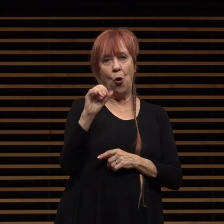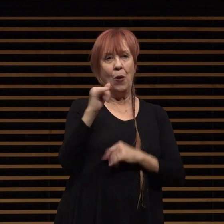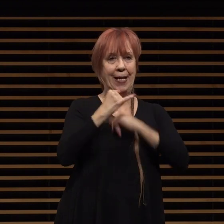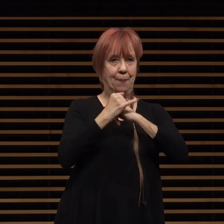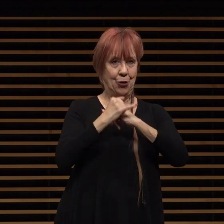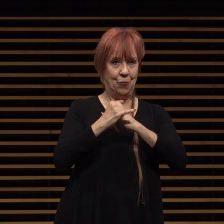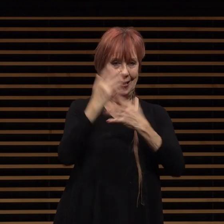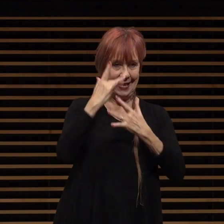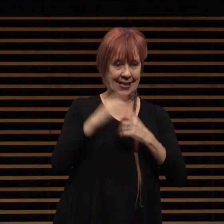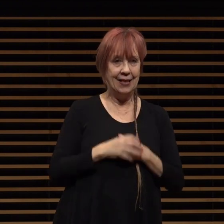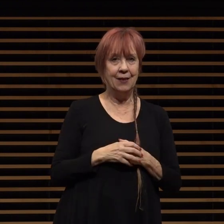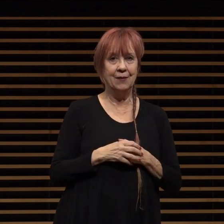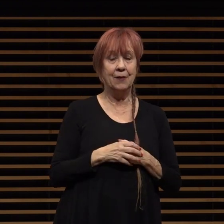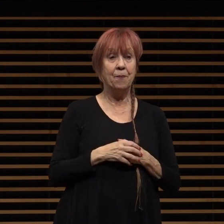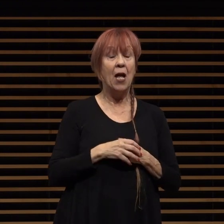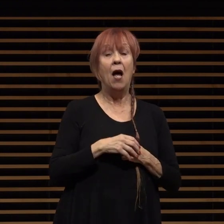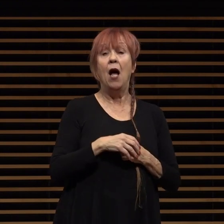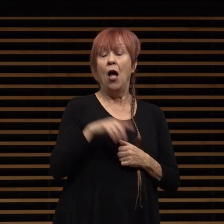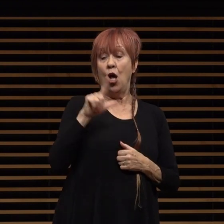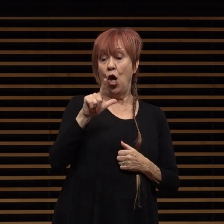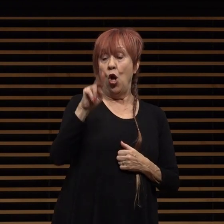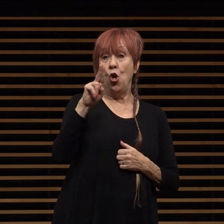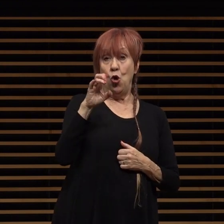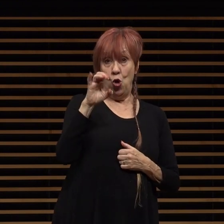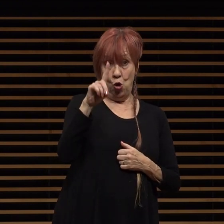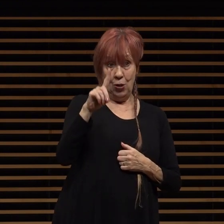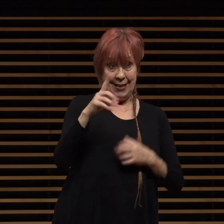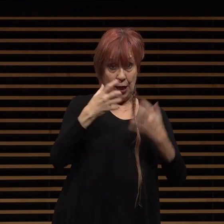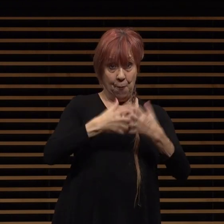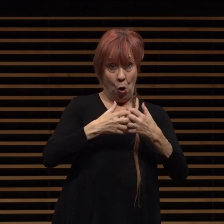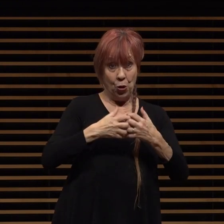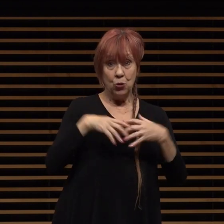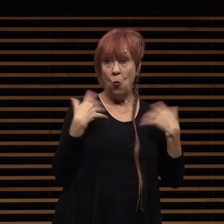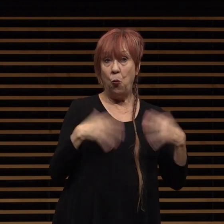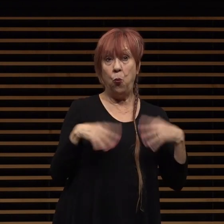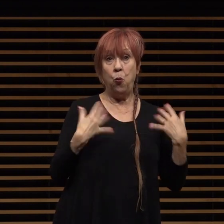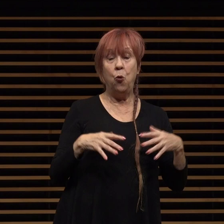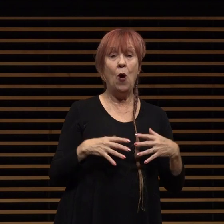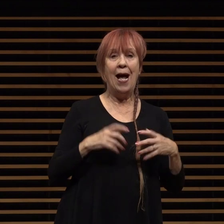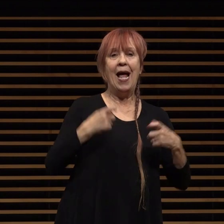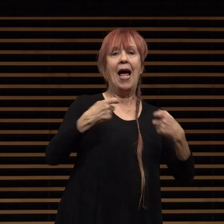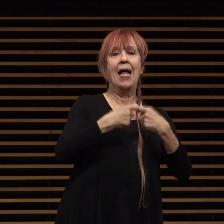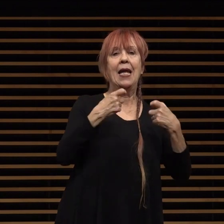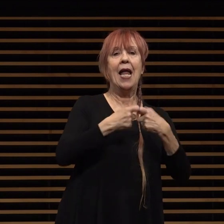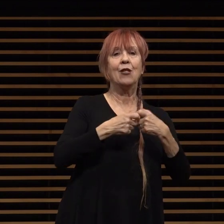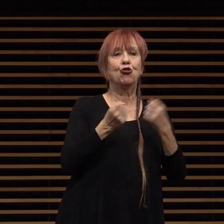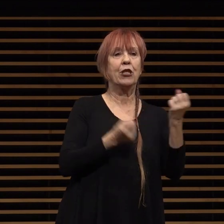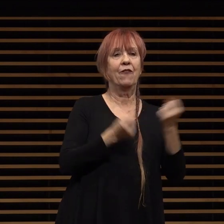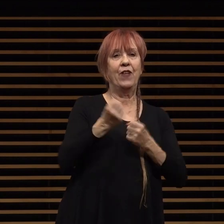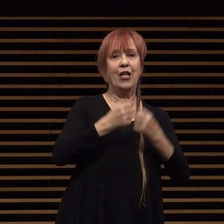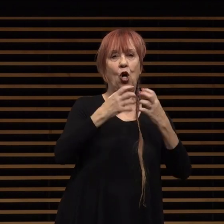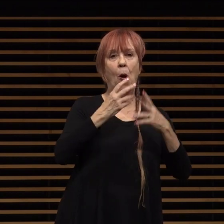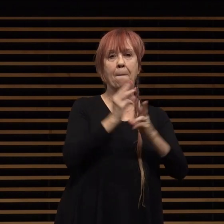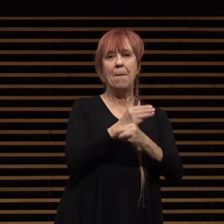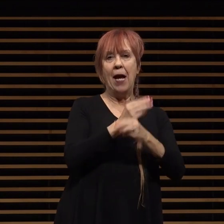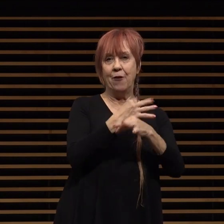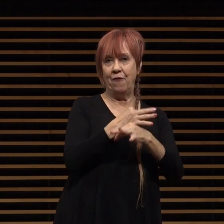arrival of lucid motors to pasadena an electric vehicle manufacturer known